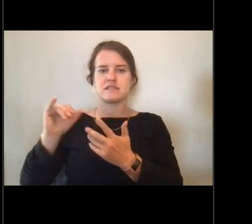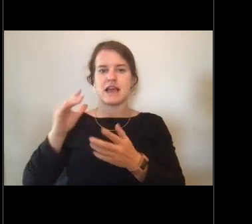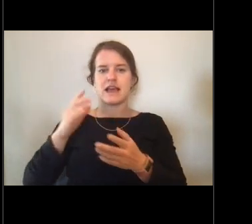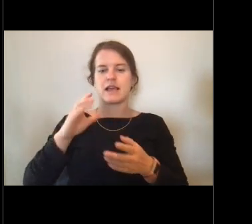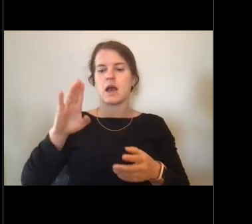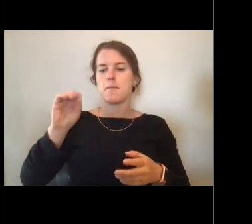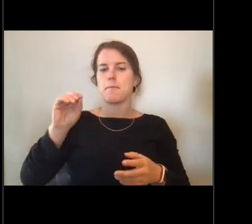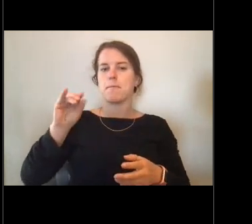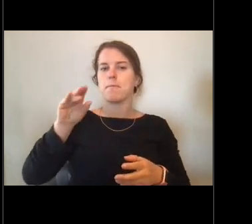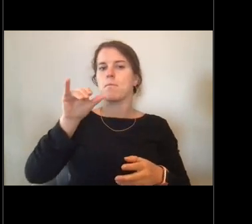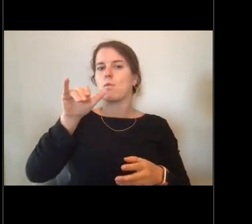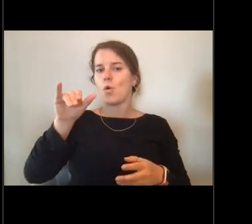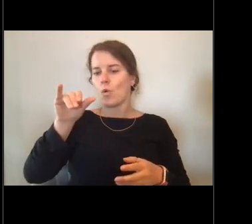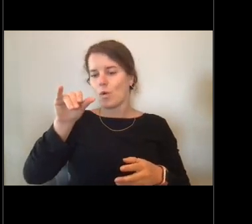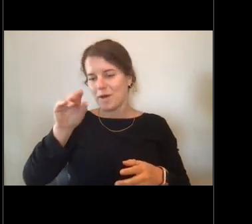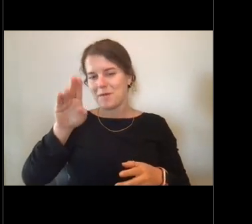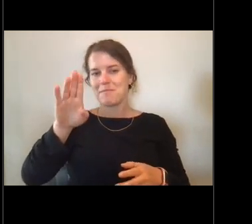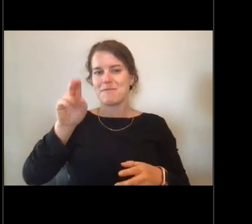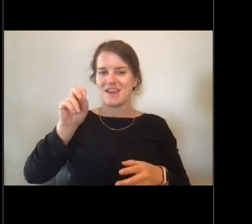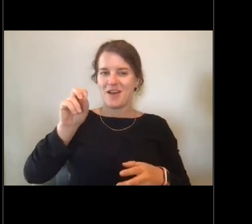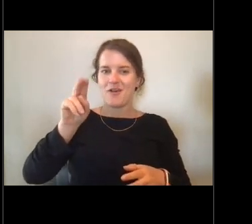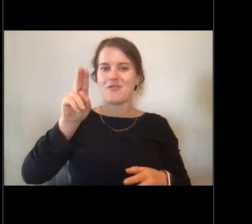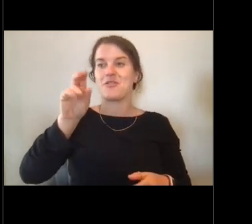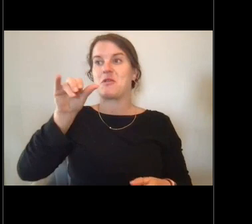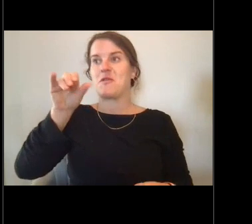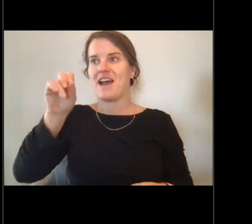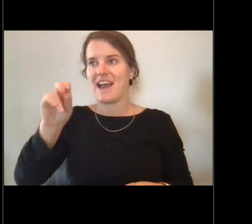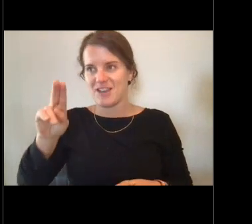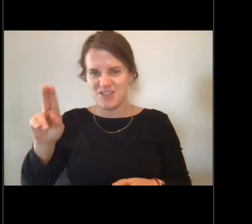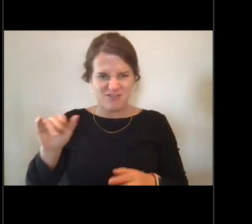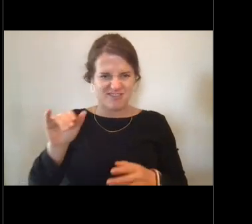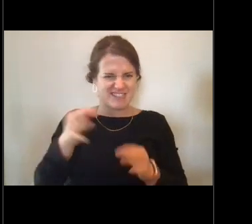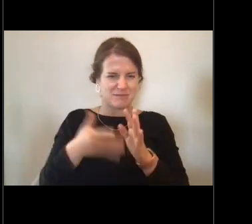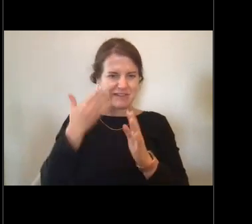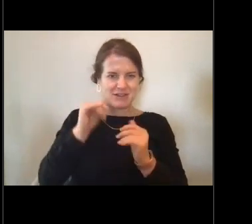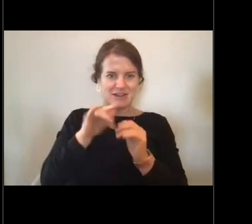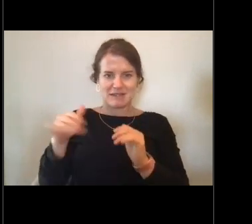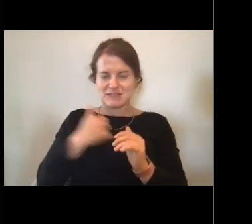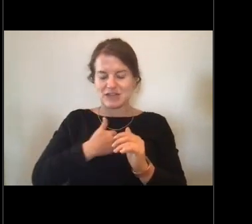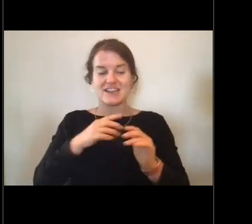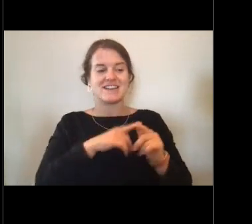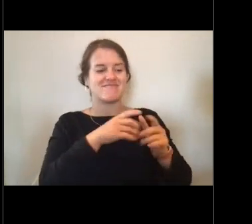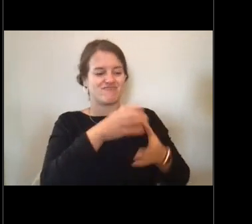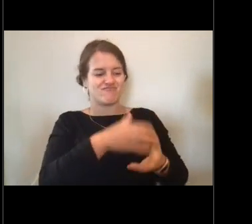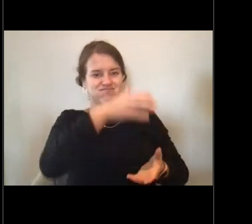We have large surface moorings that float on top of the water and then they also put